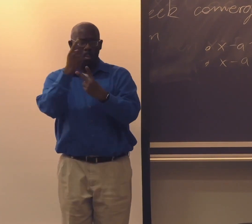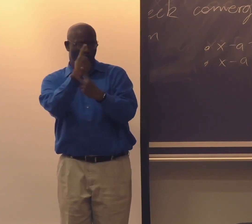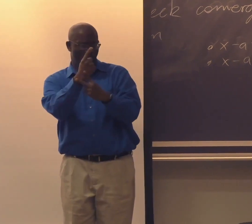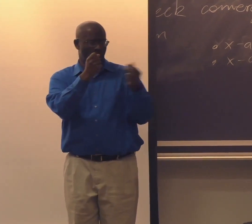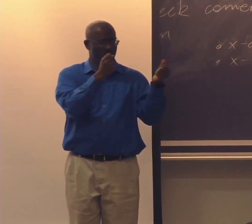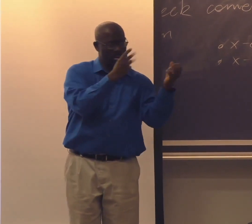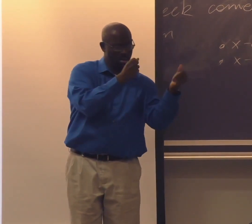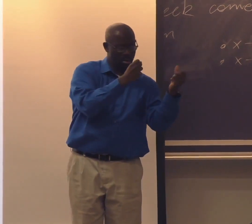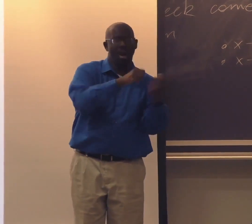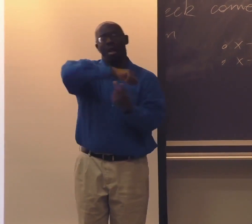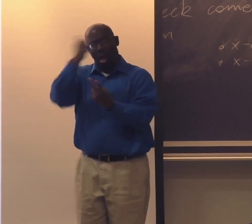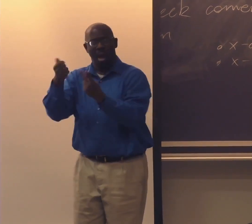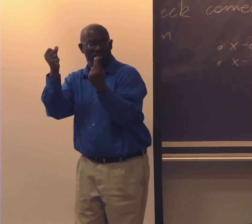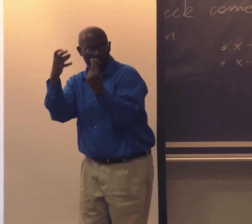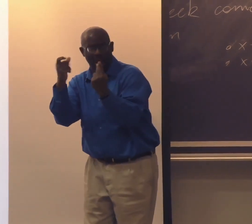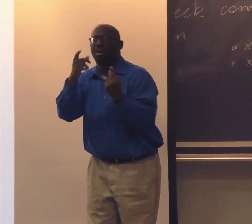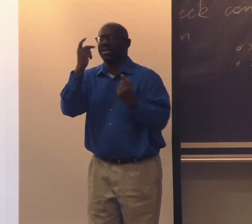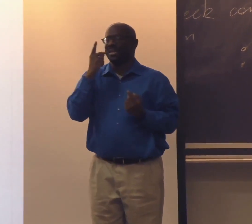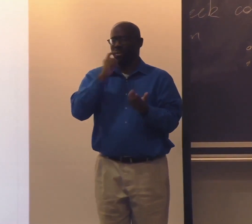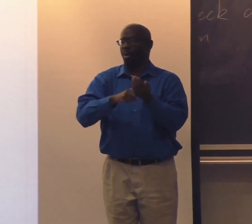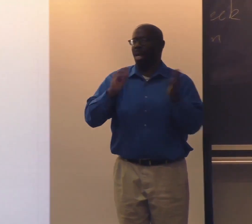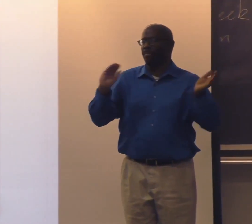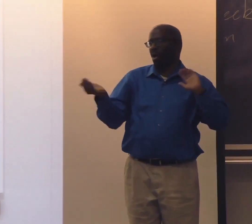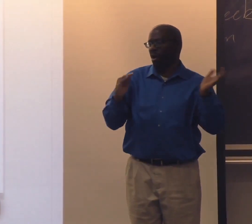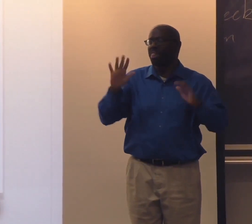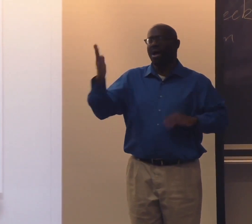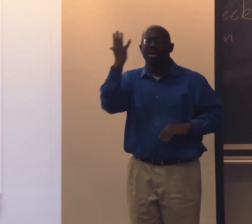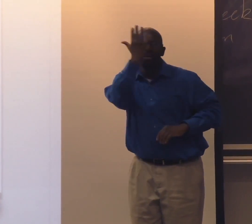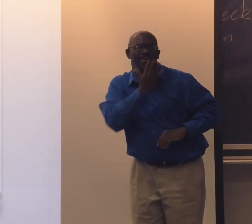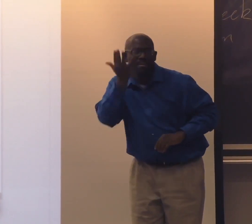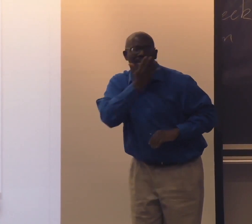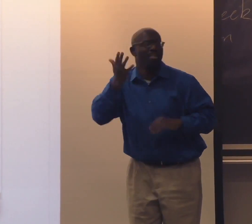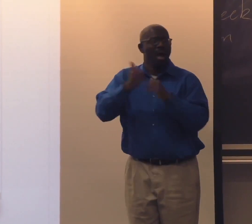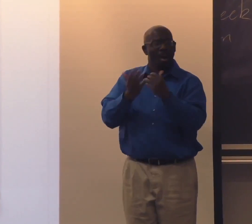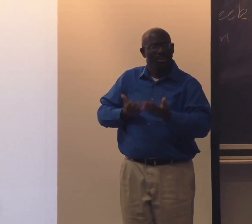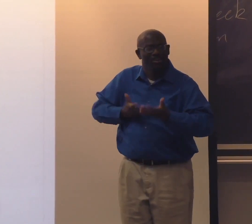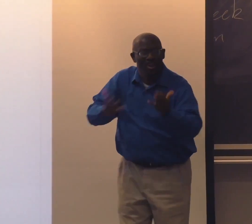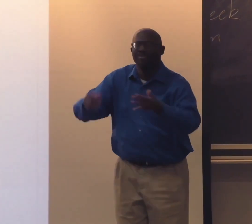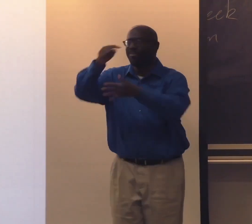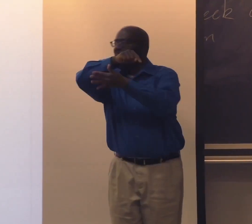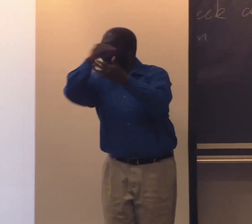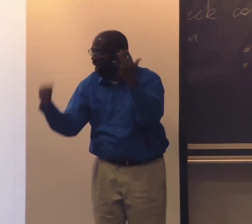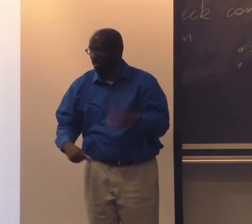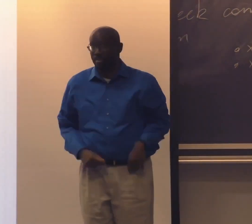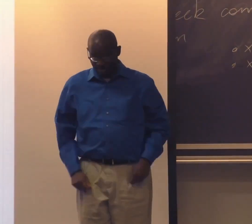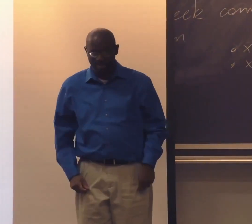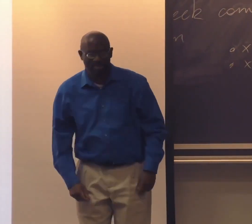As you watch it, you'll see the signing. And you'll see another-- and you'll be able to compare their facial features